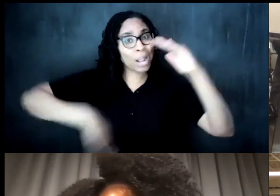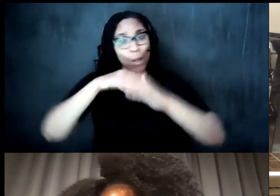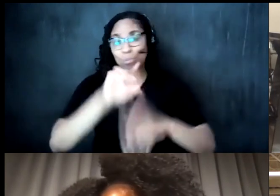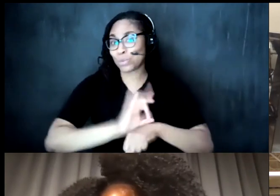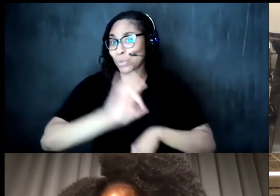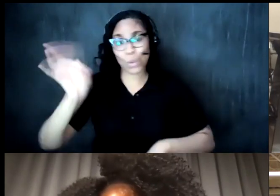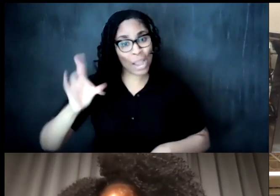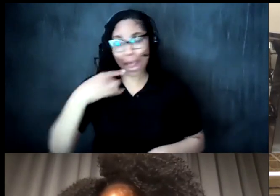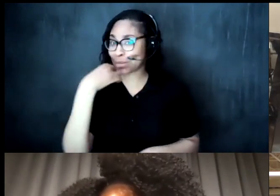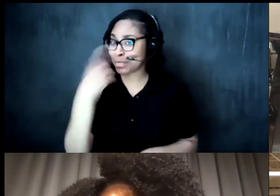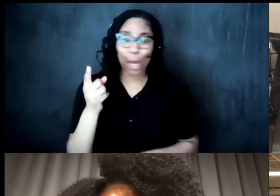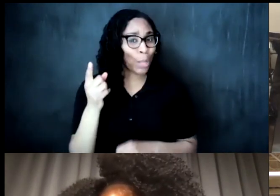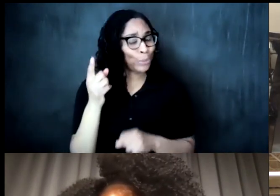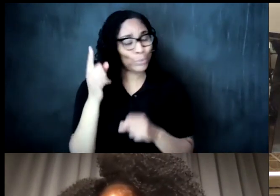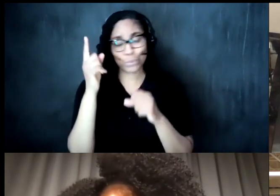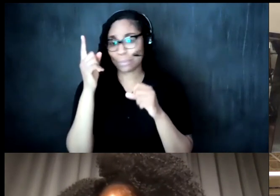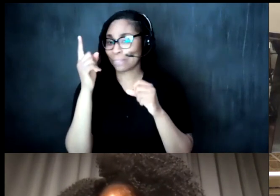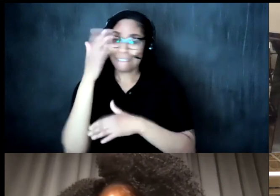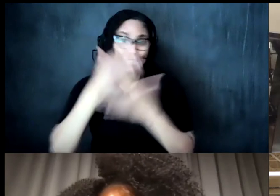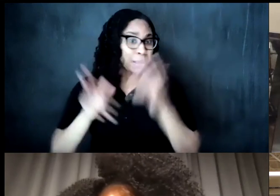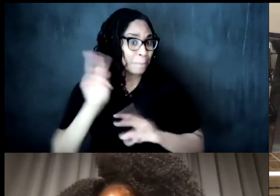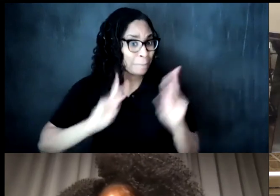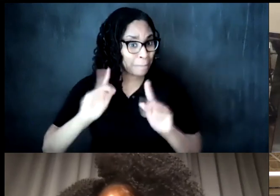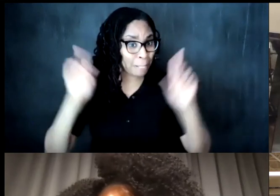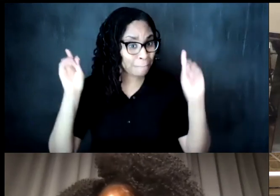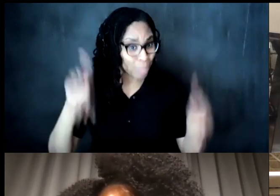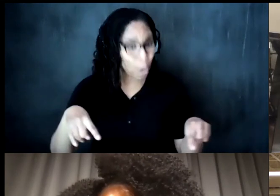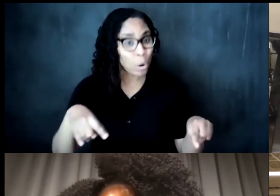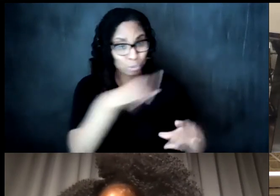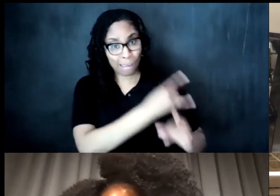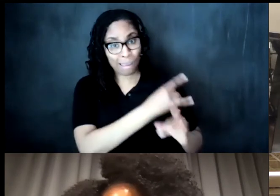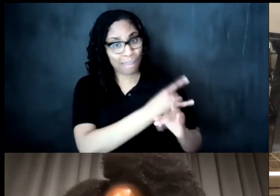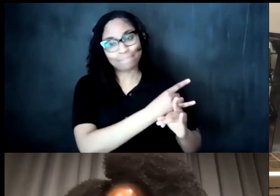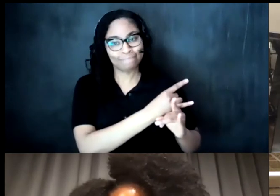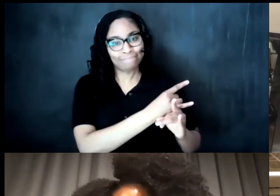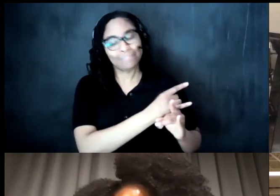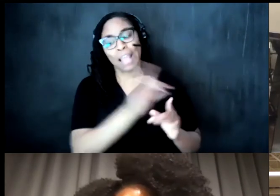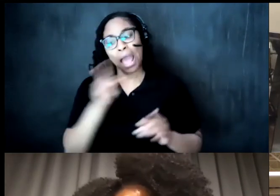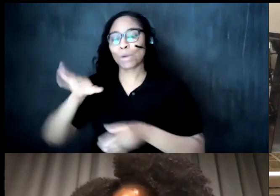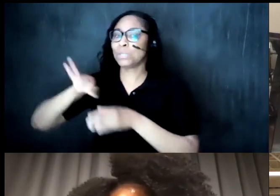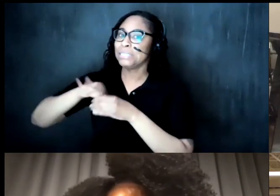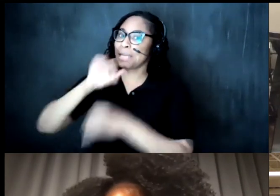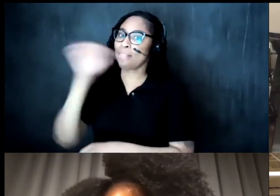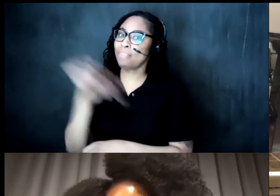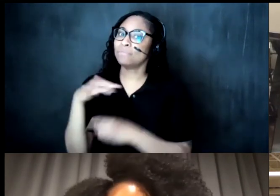stories because you know how some people go to a liquor bottle i go to tea i love tea thank you